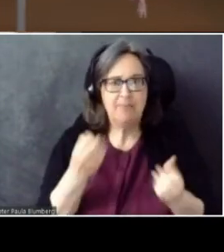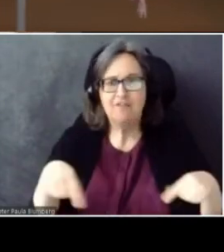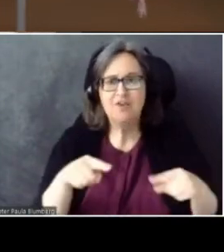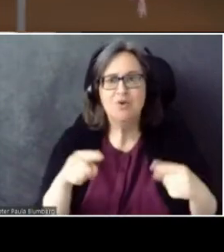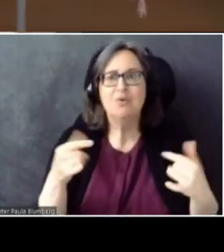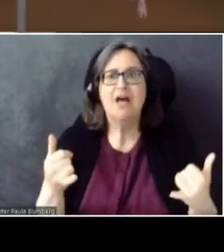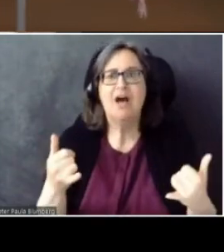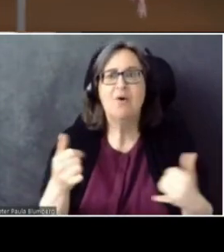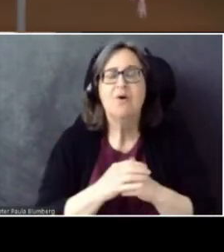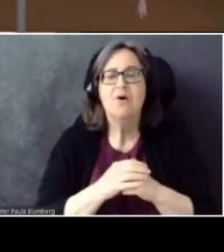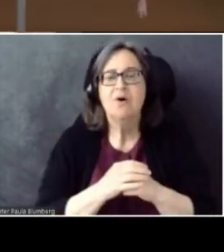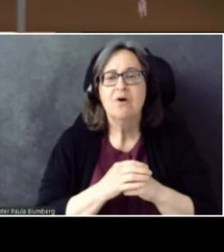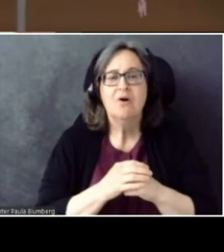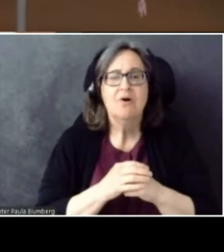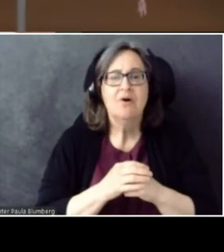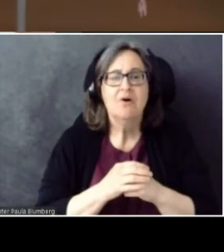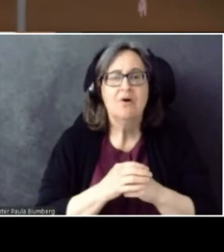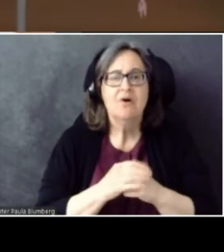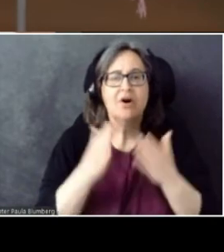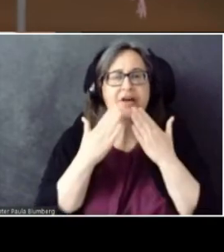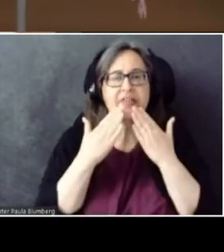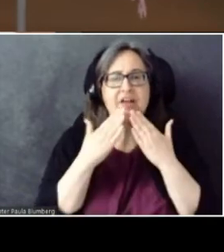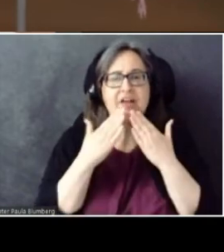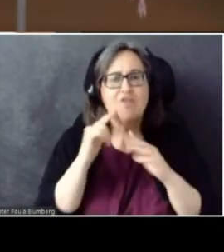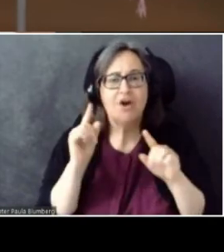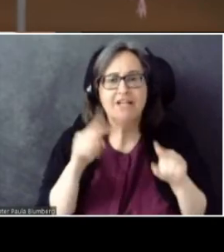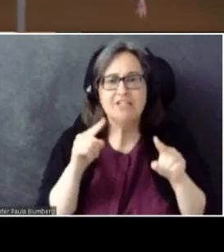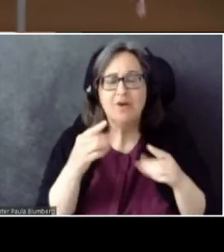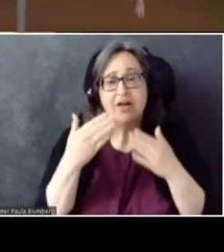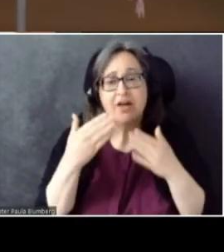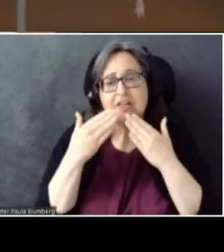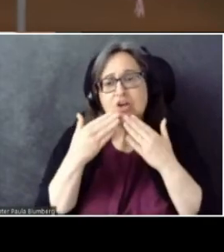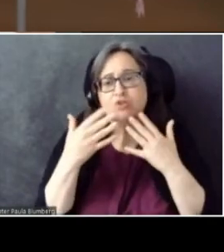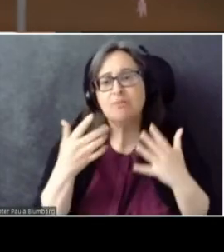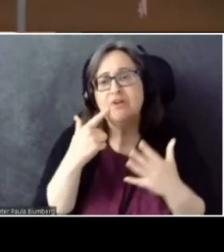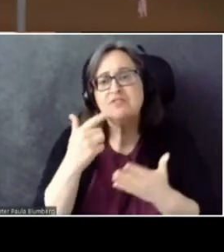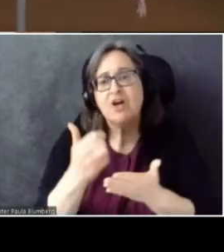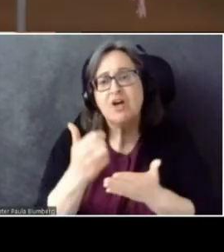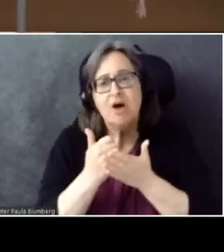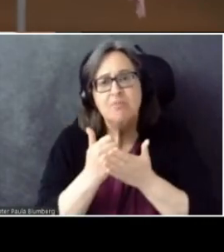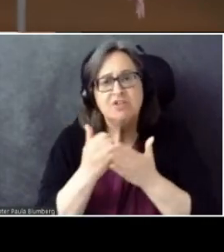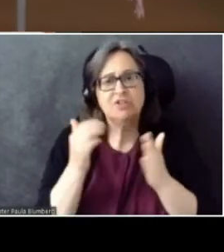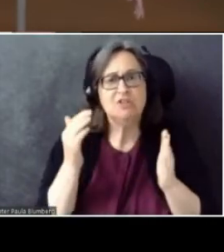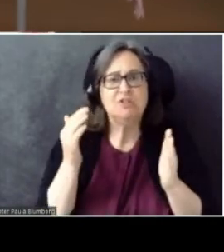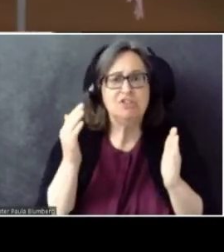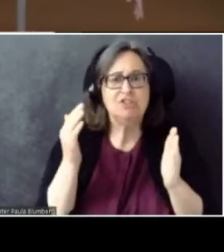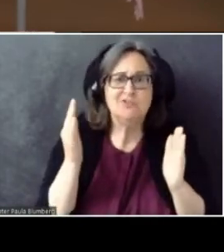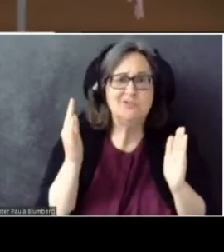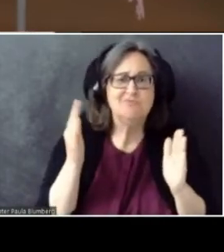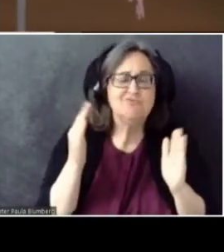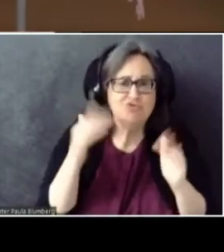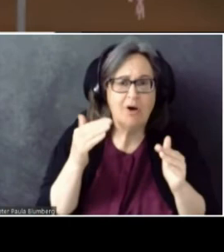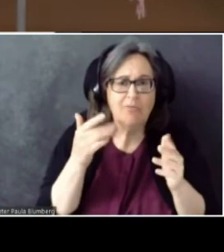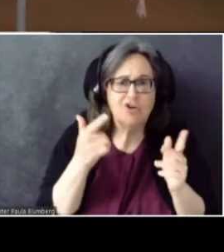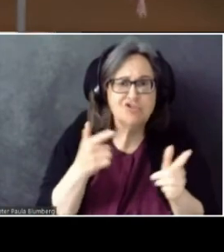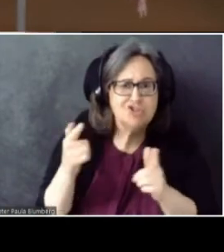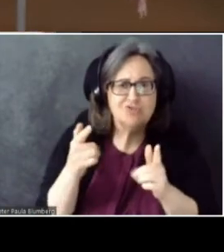Thank you for attending, and thank you so much for helping me troubleshoot random caption and projection issues, the last few days.